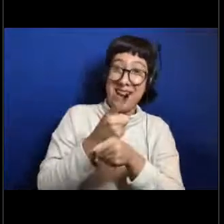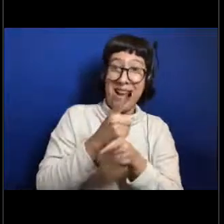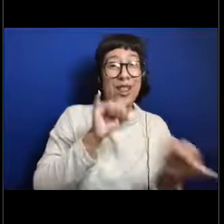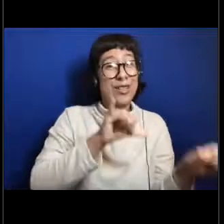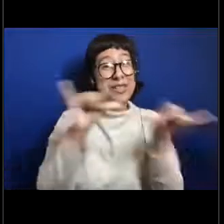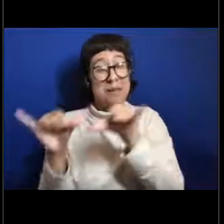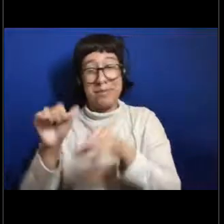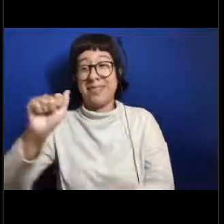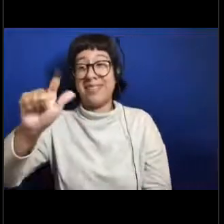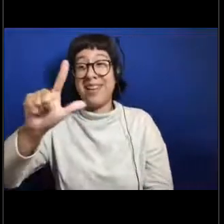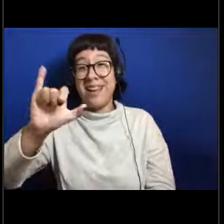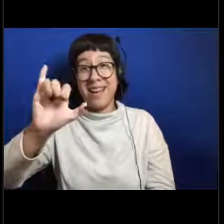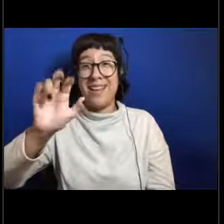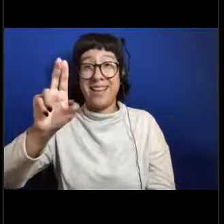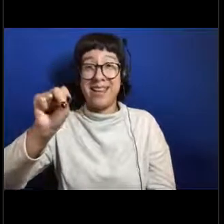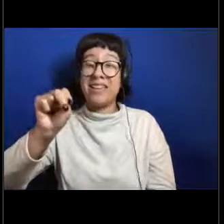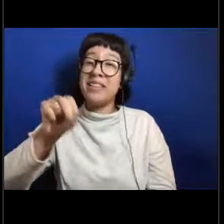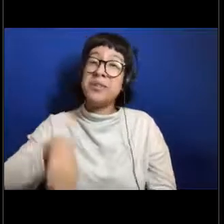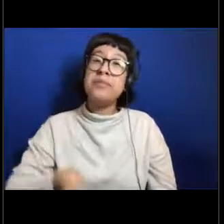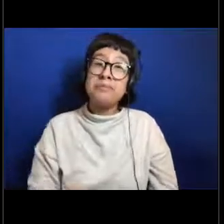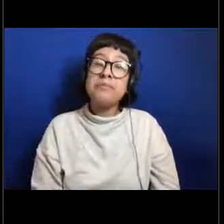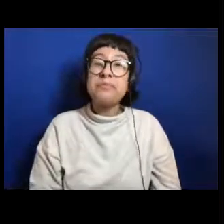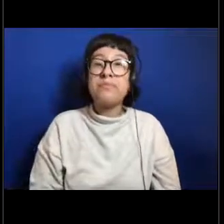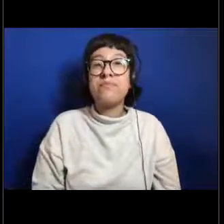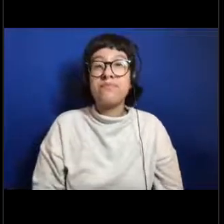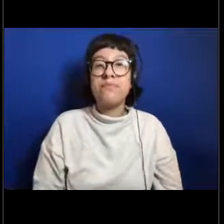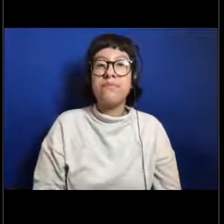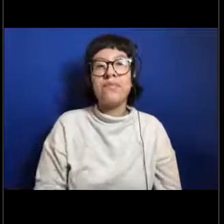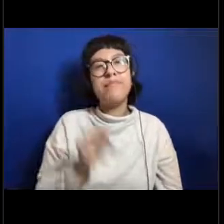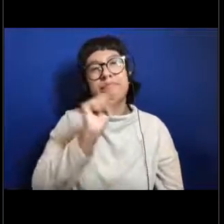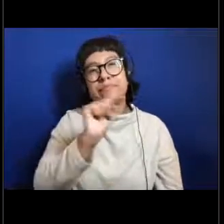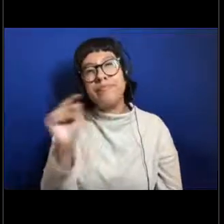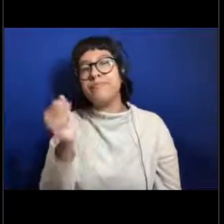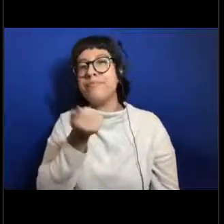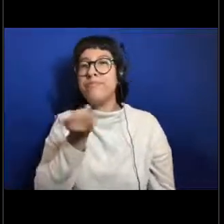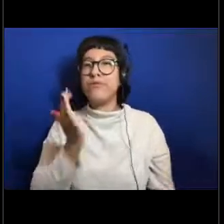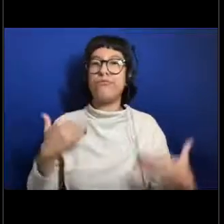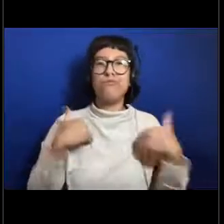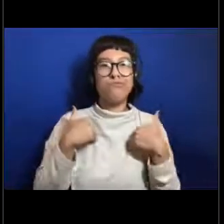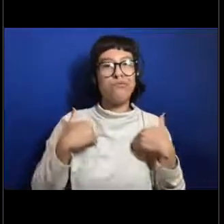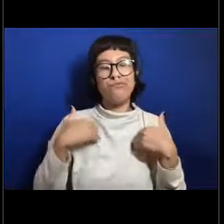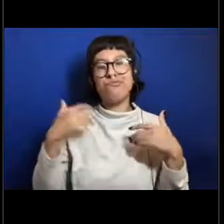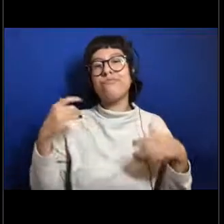So one of the things that you saw a couple species of. They were siphonophores.